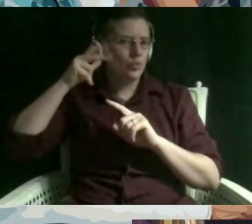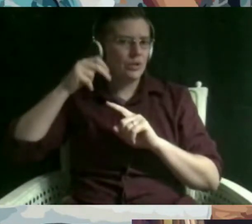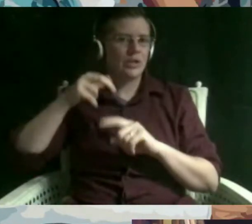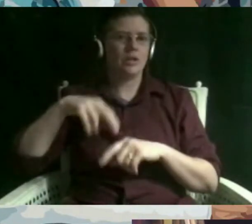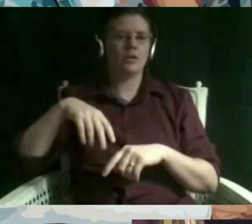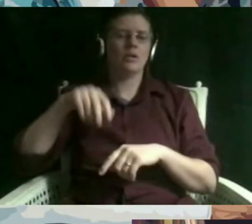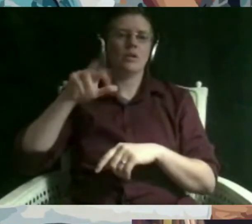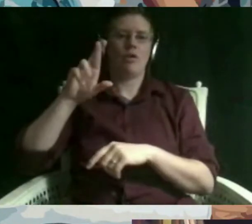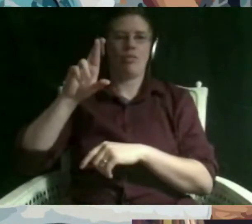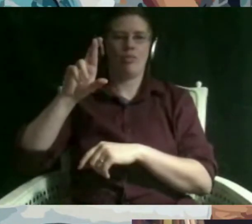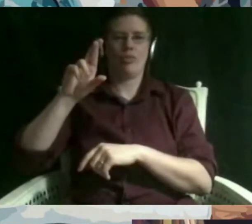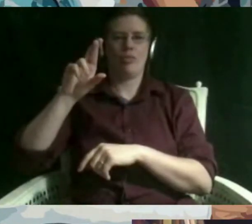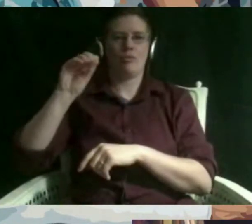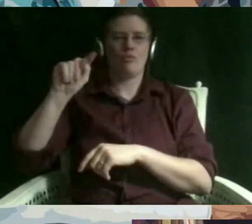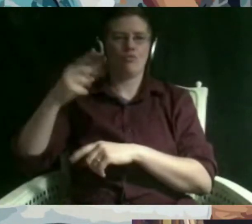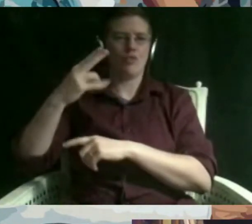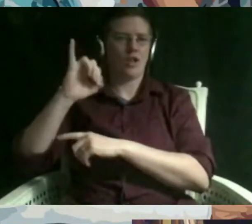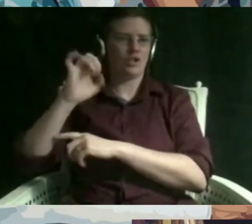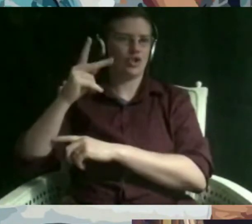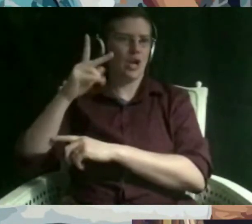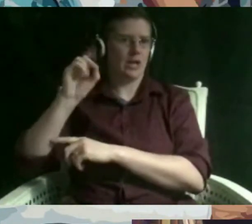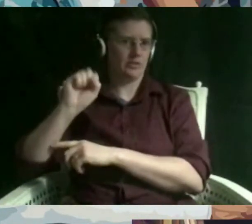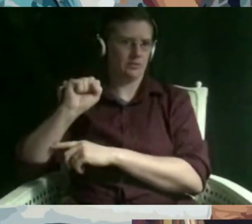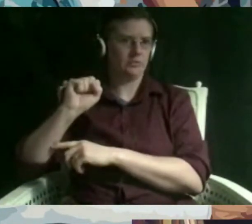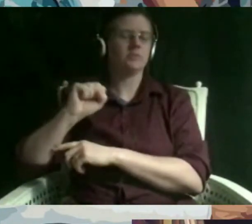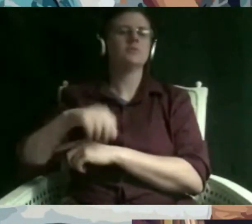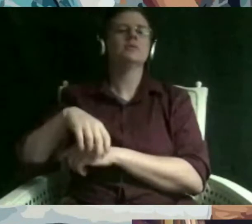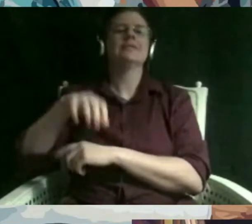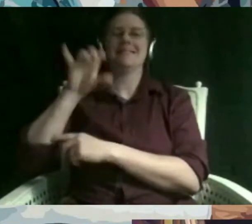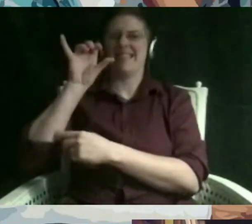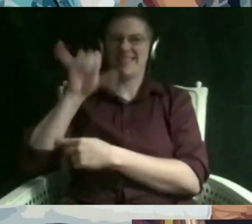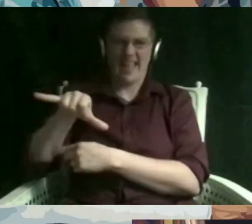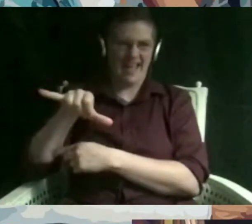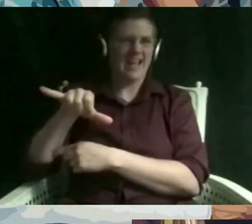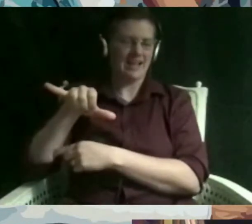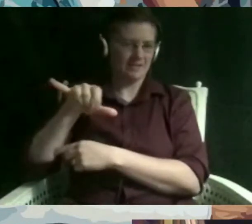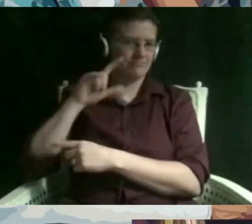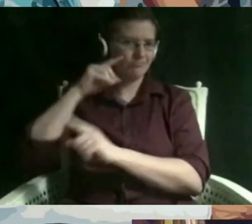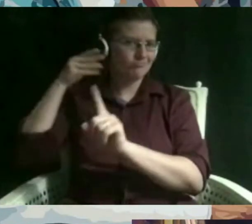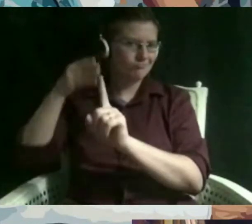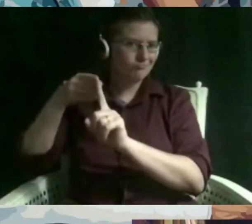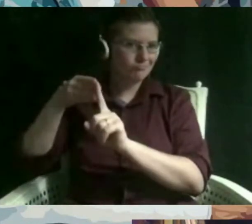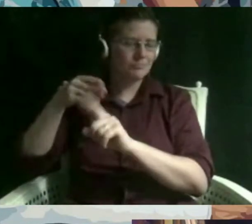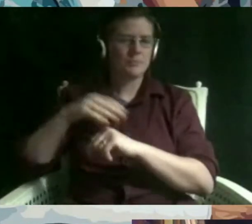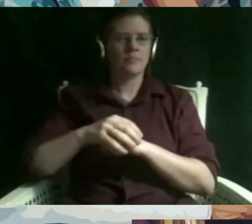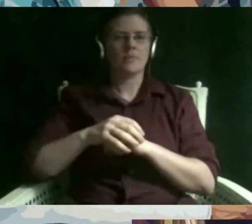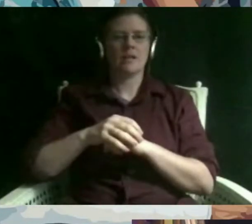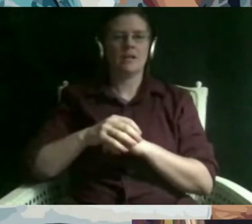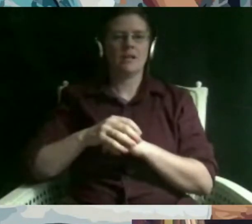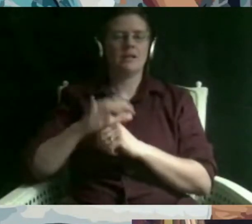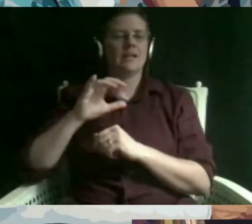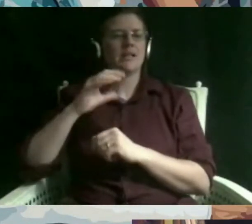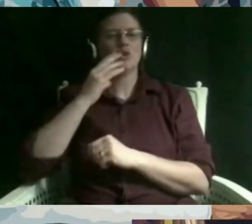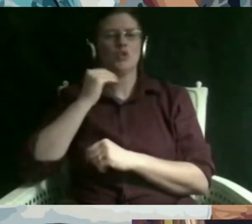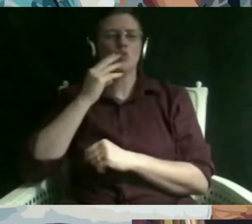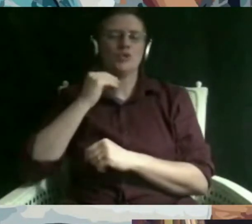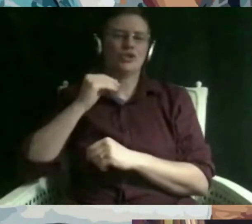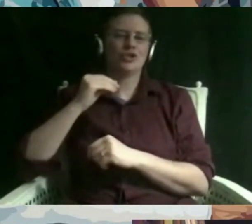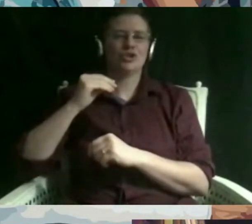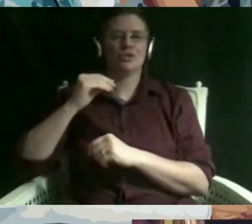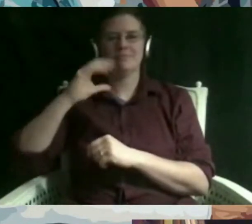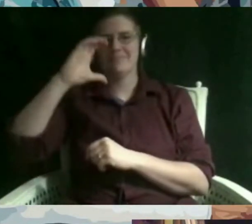that's a dog whistle toward that theme um again like jewish just caricatures um jews as jesus